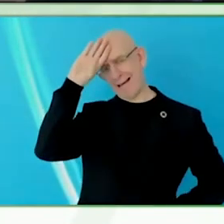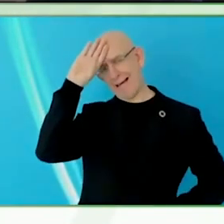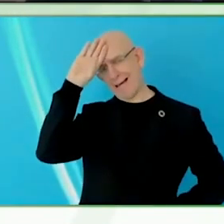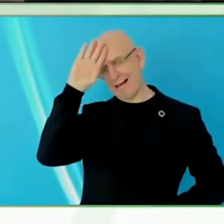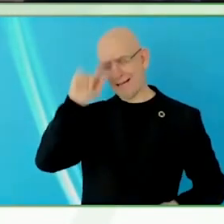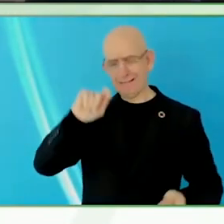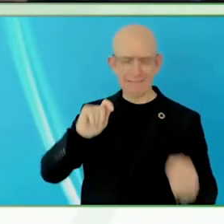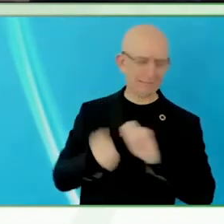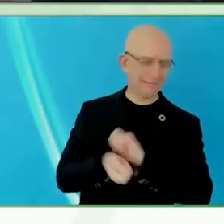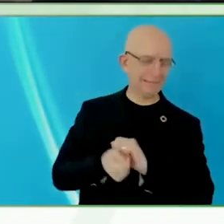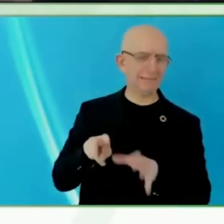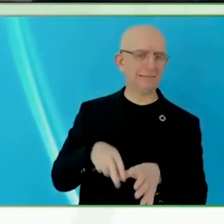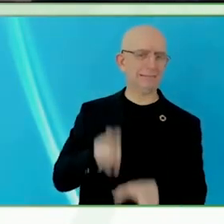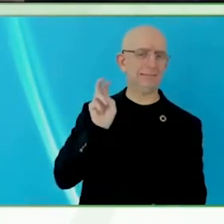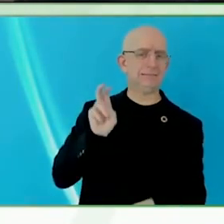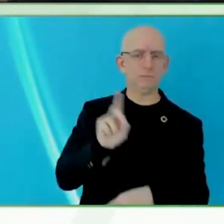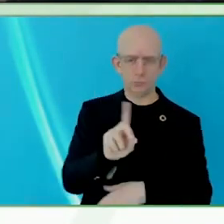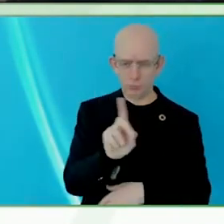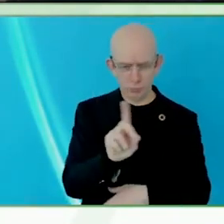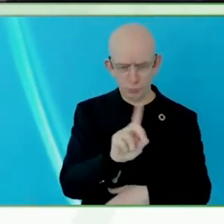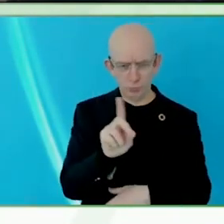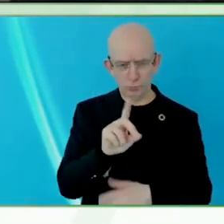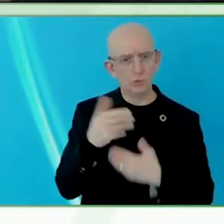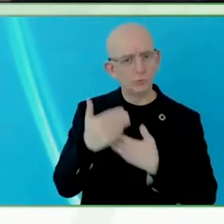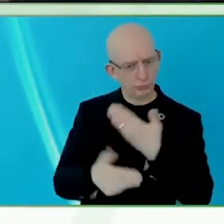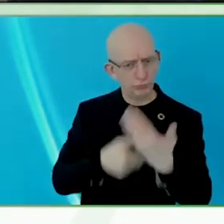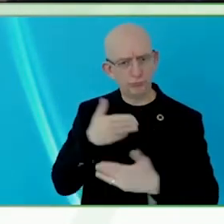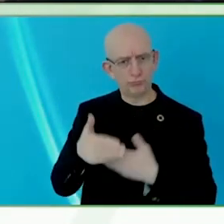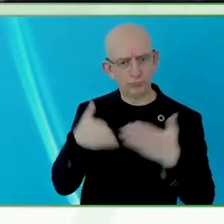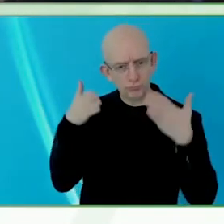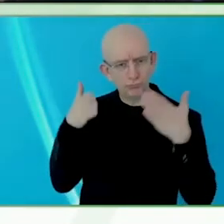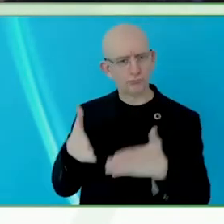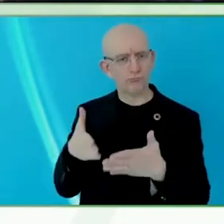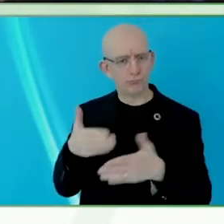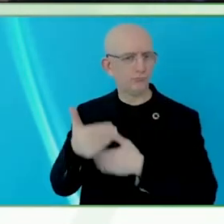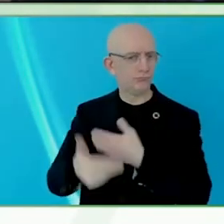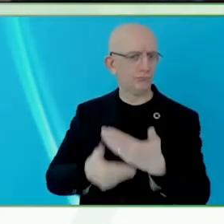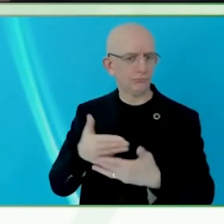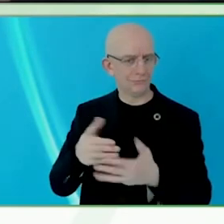because there is an awareness that the scientific field of astronomy